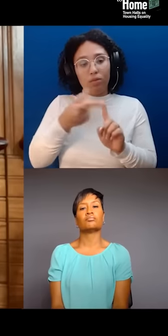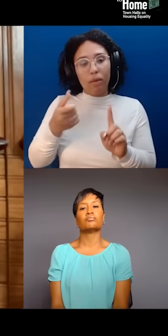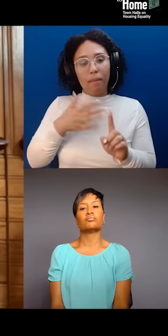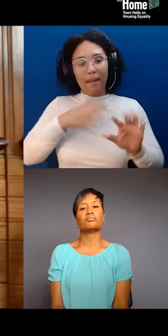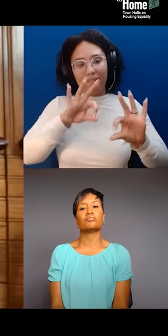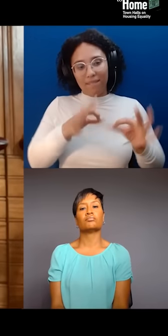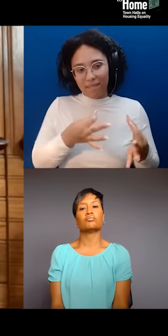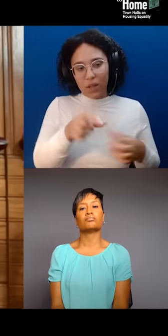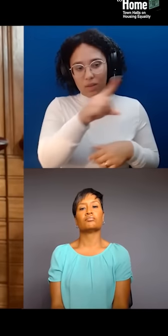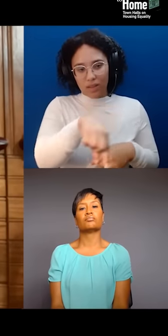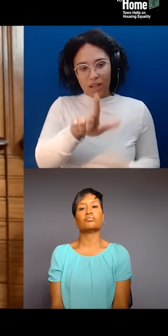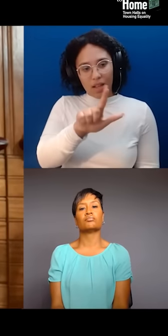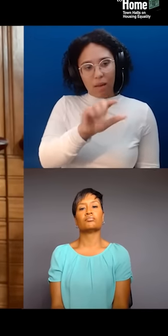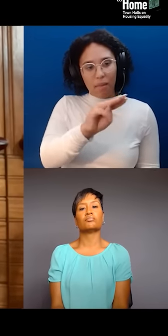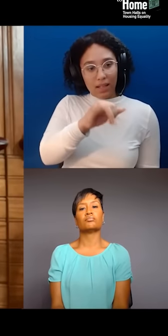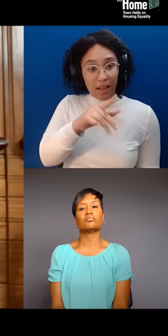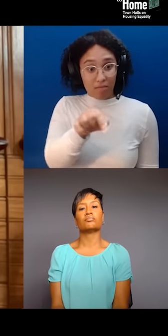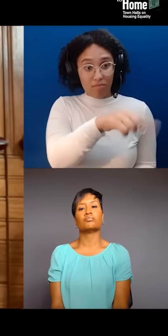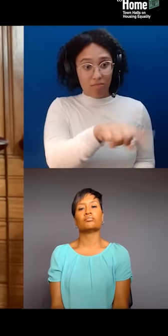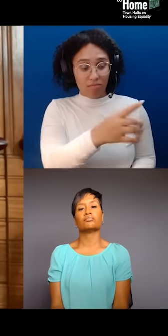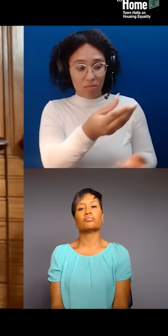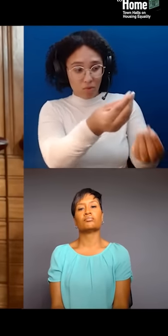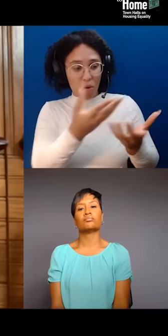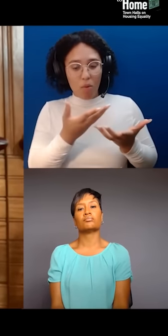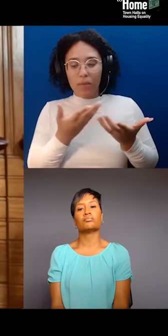towards creating real relations with Lenape folks,